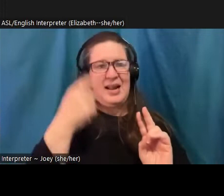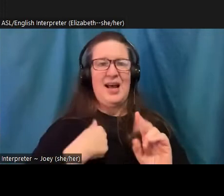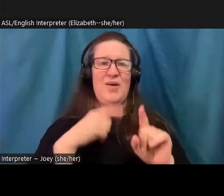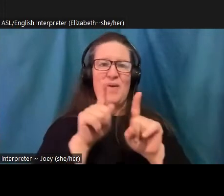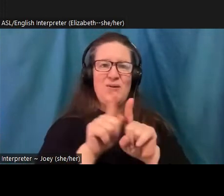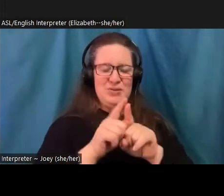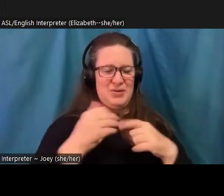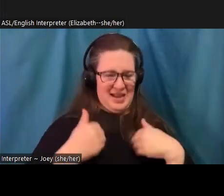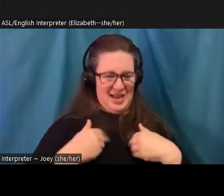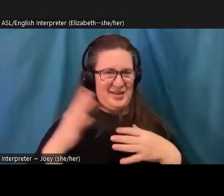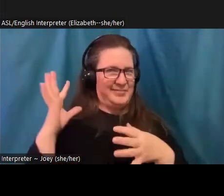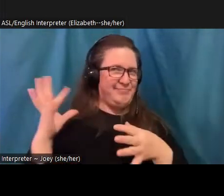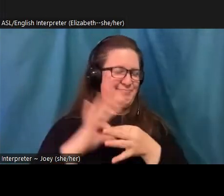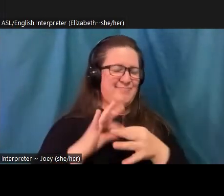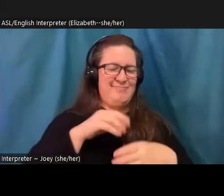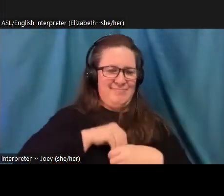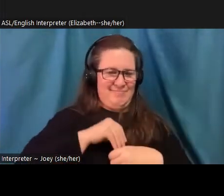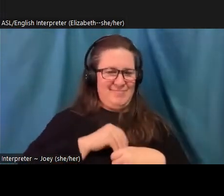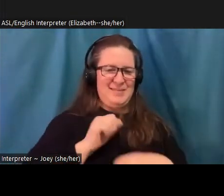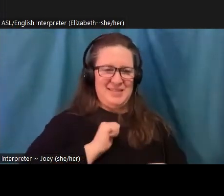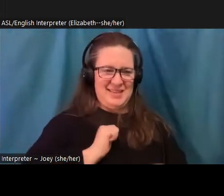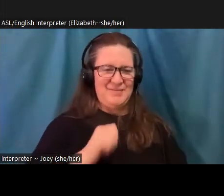the starting images actually are from a student's project from